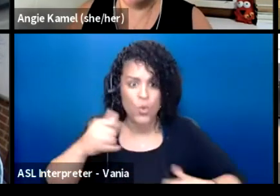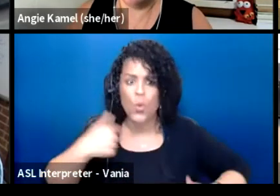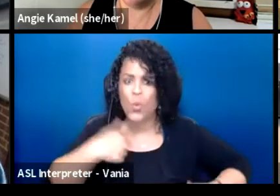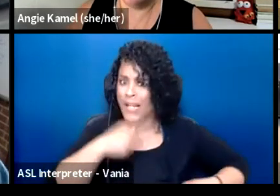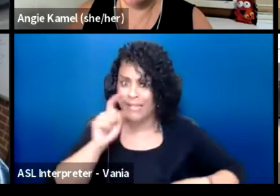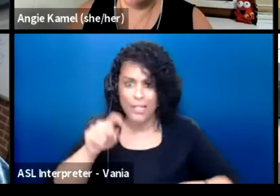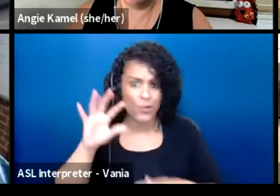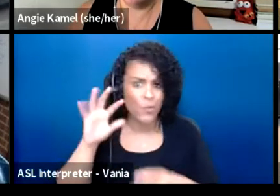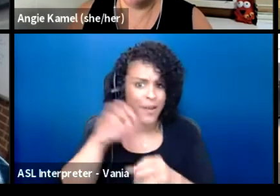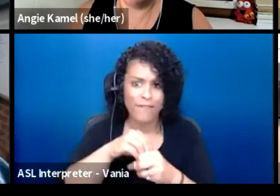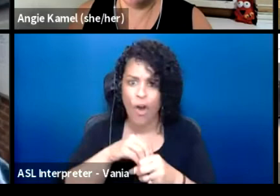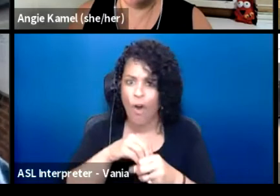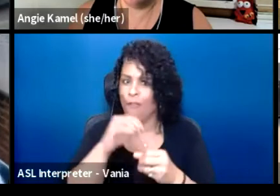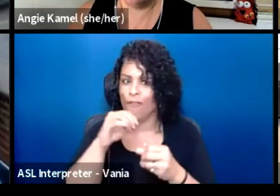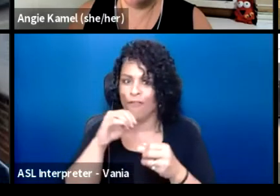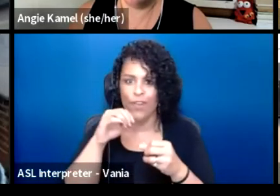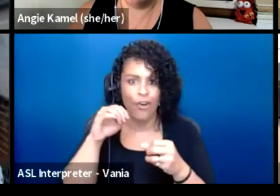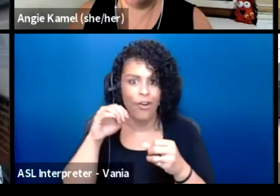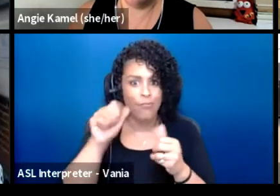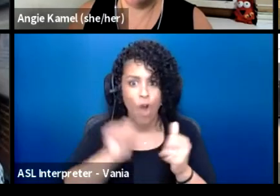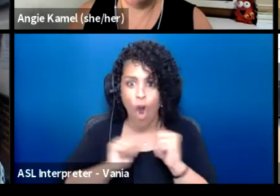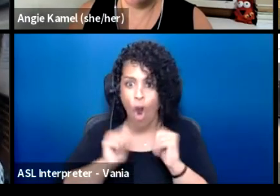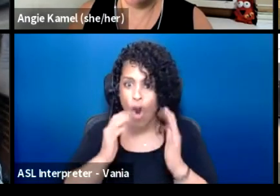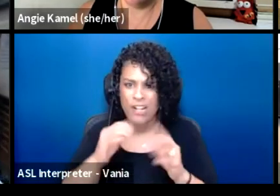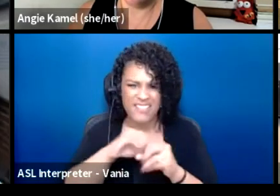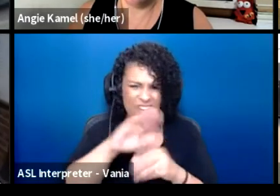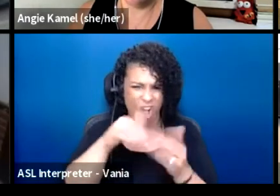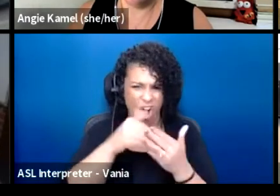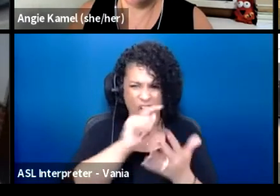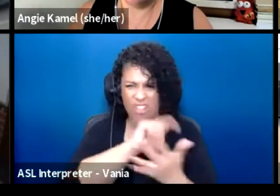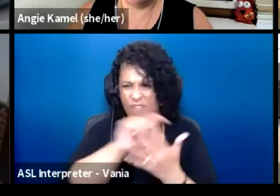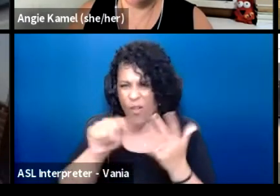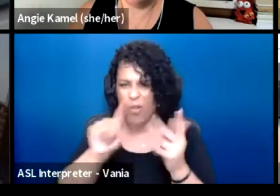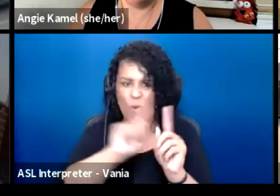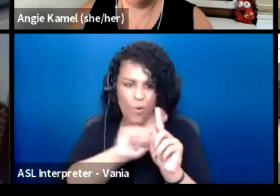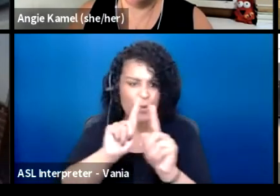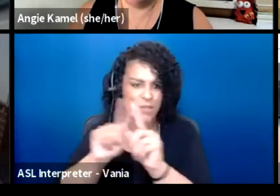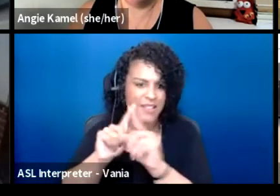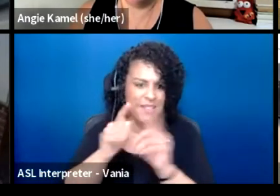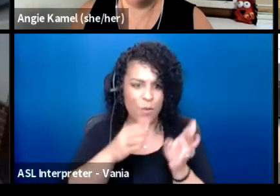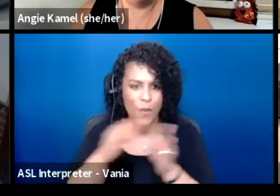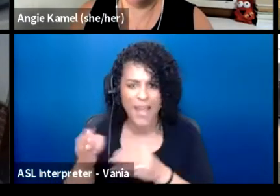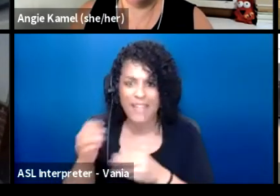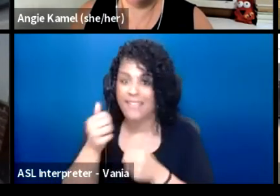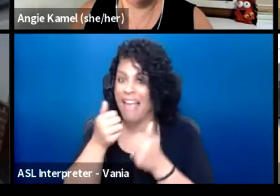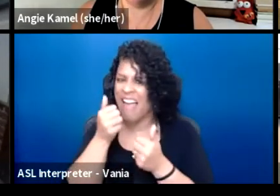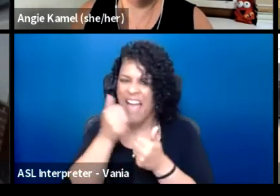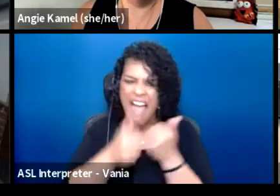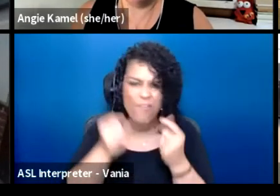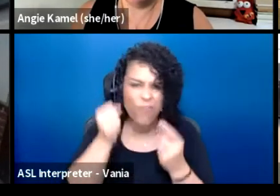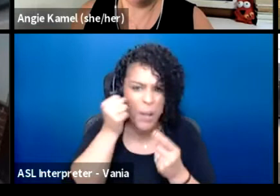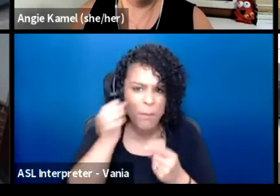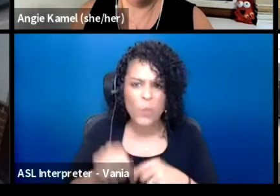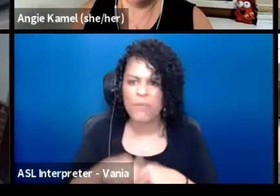in all of these things, in every movement, in every civic practice.